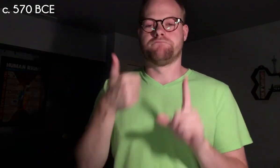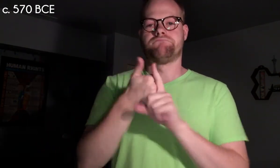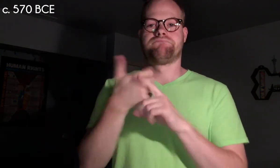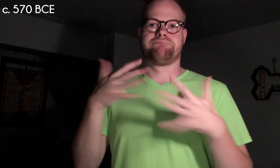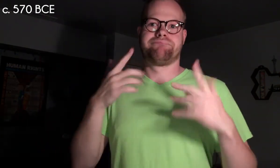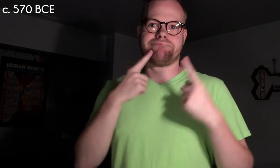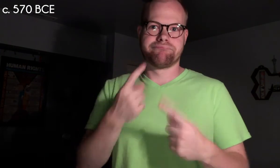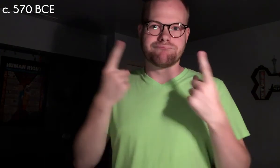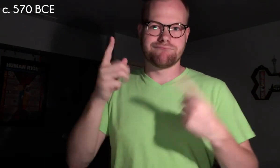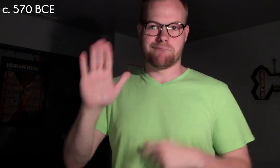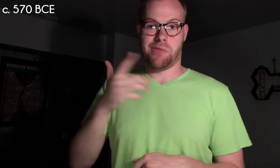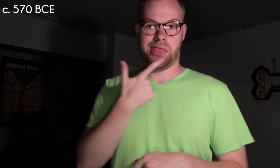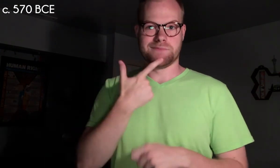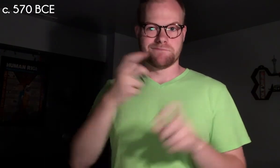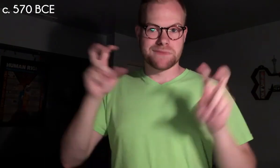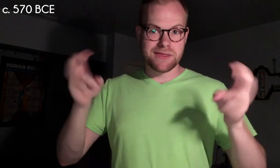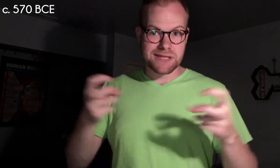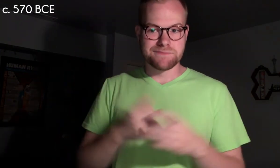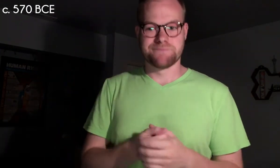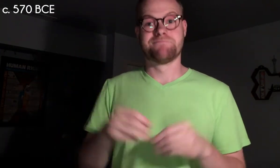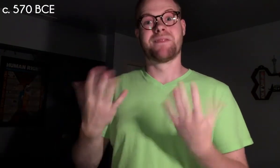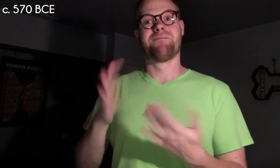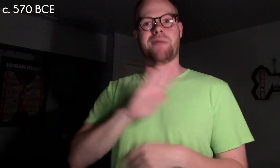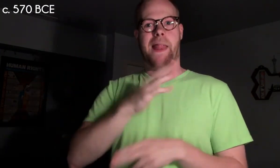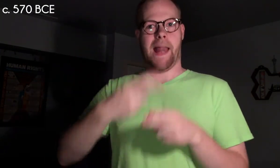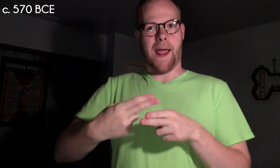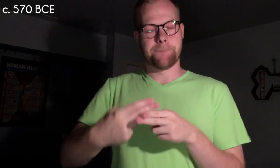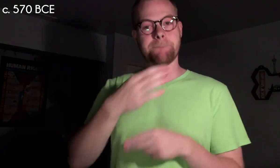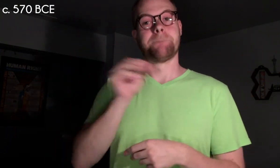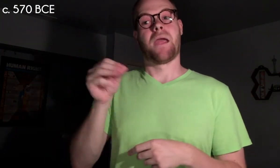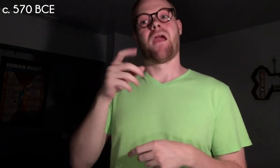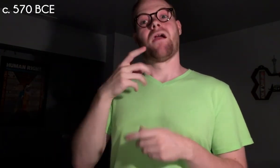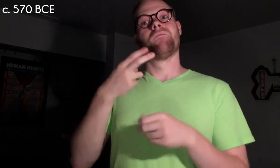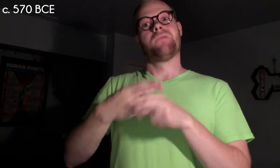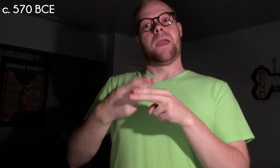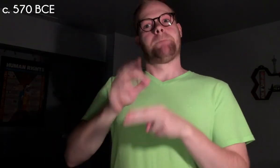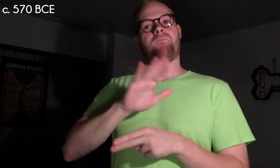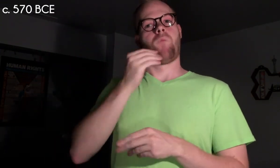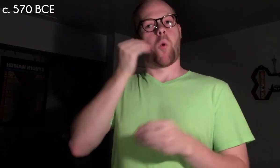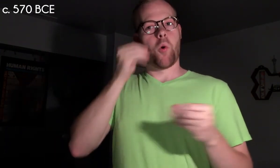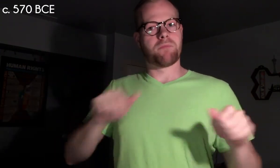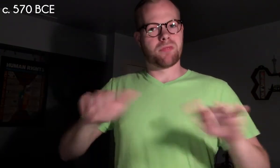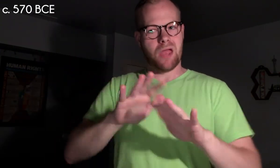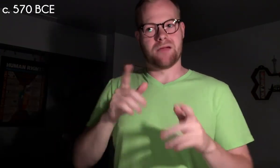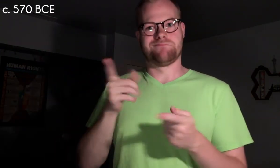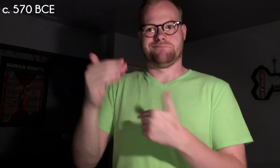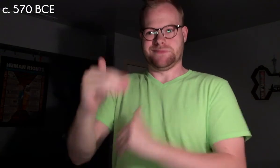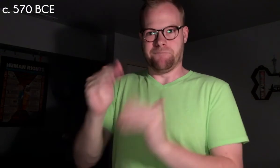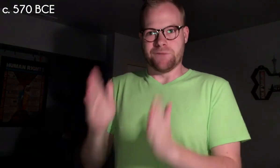She was famous for her lesbian themes, giving her name and that of her homeland to the very definition of